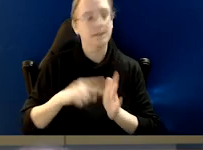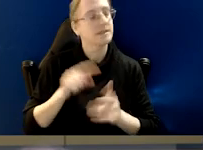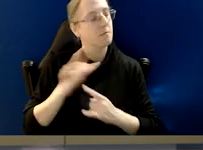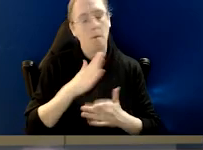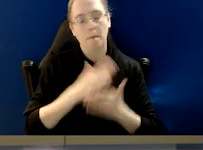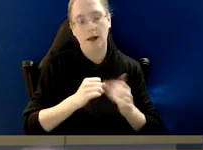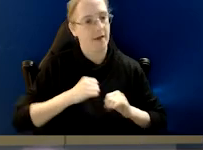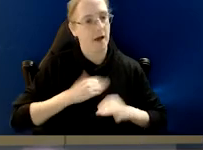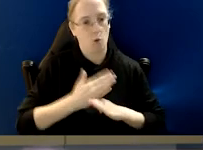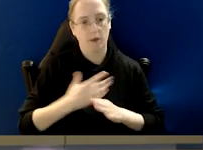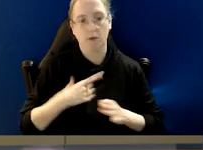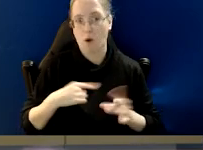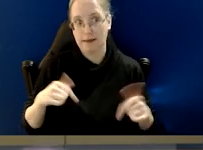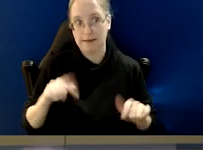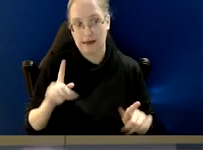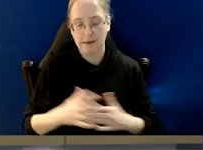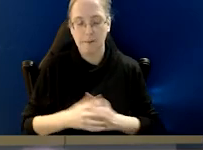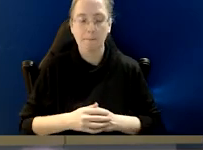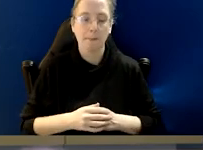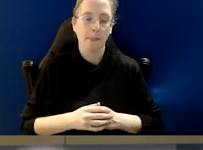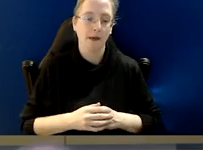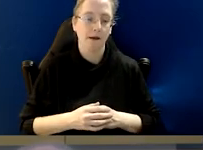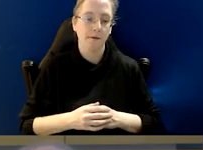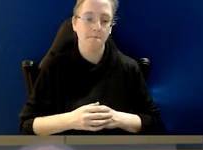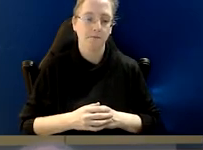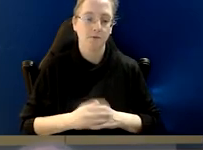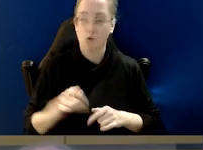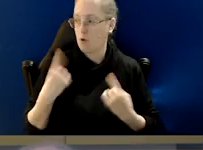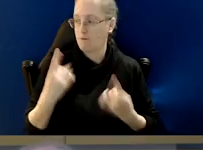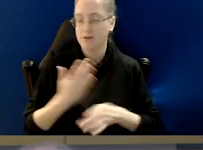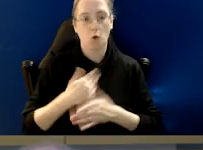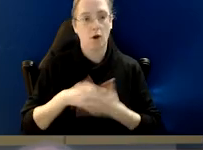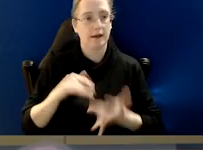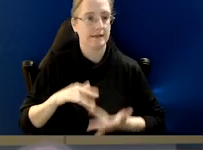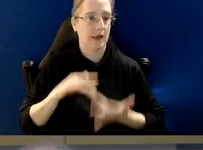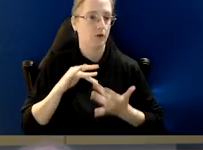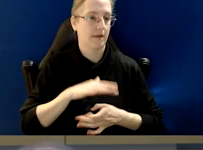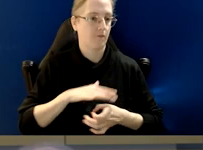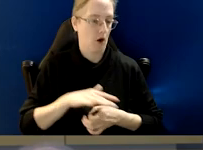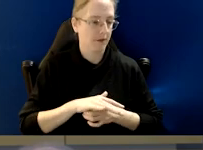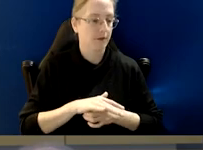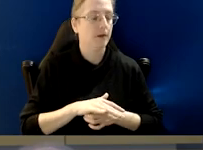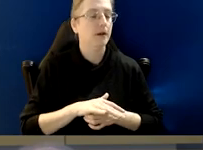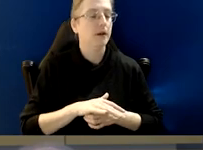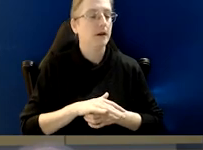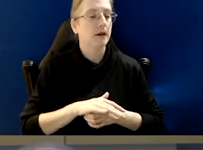which is why we're having this conversation today. And I think all of us who work in the integrity will